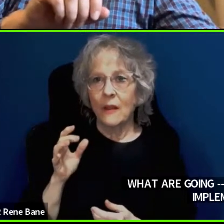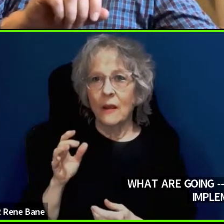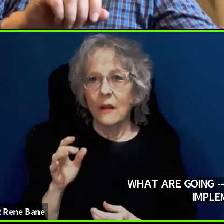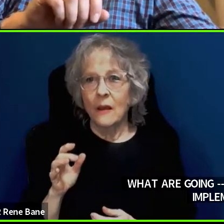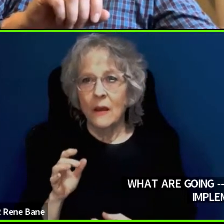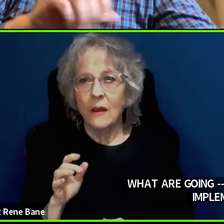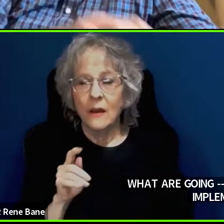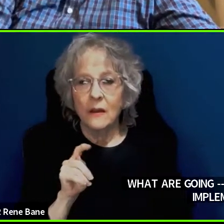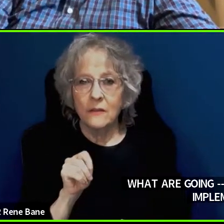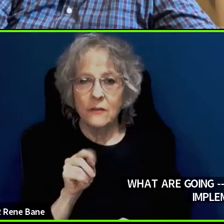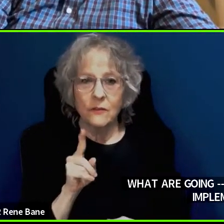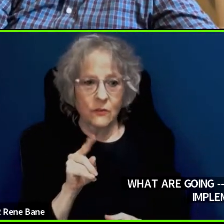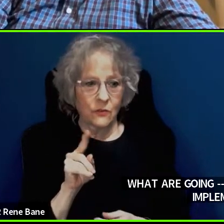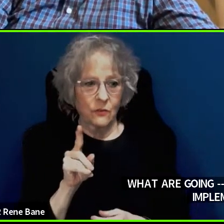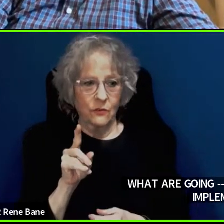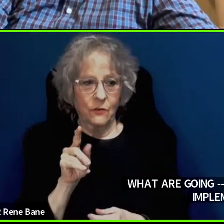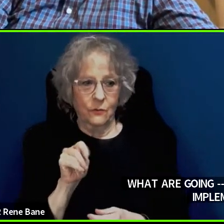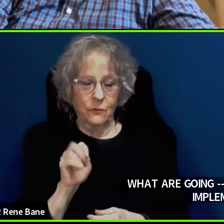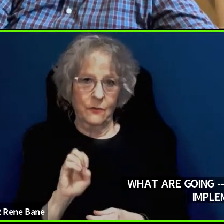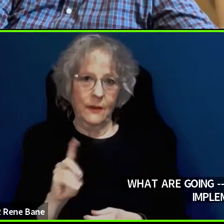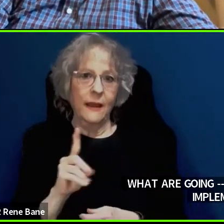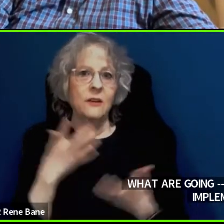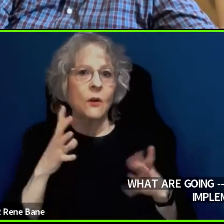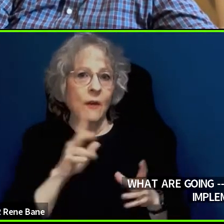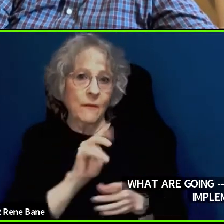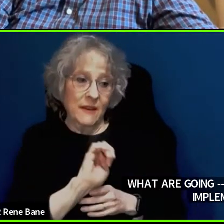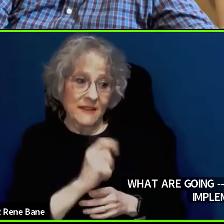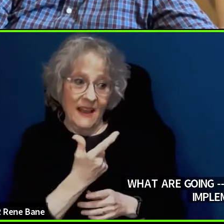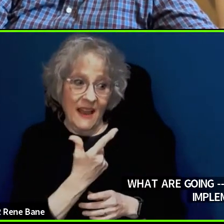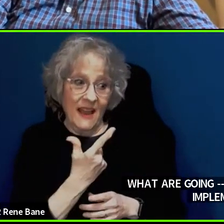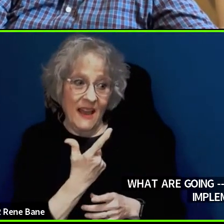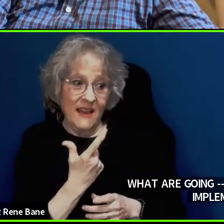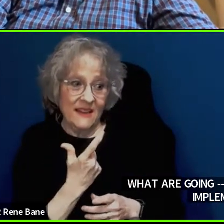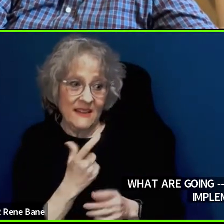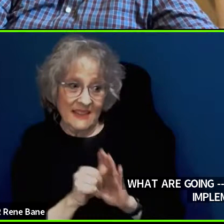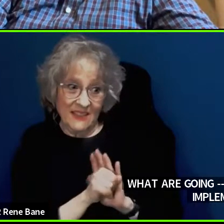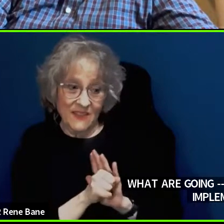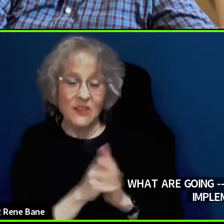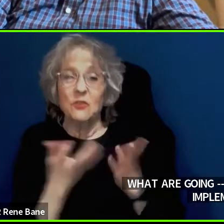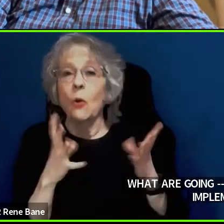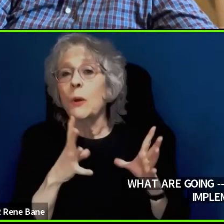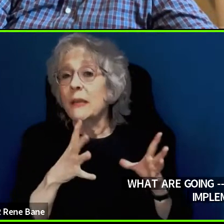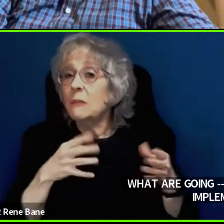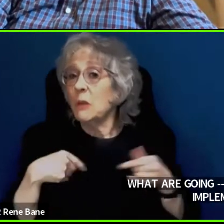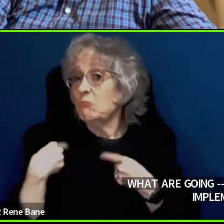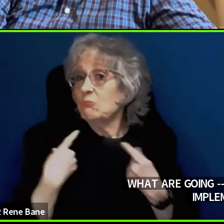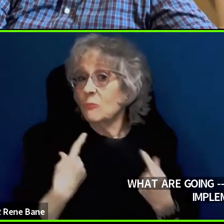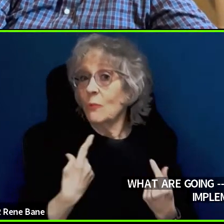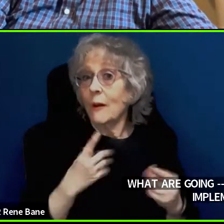identification there is already quite a bit that's done at present, but I want to say for instance